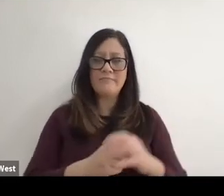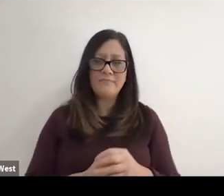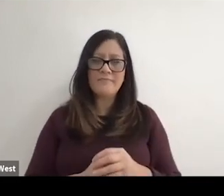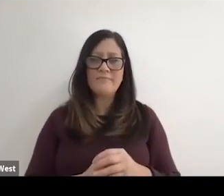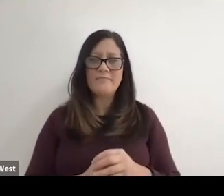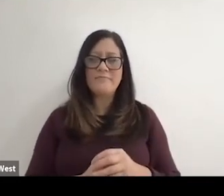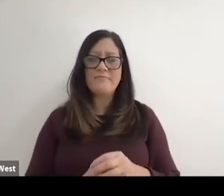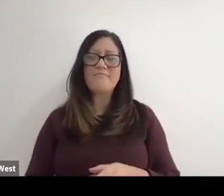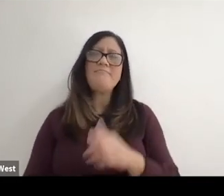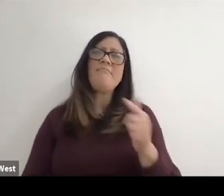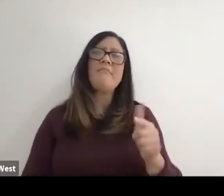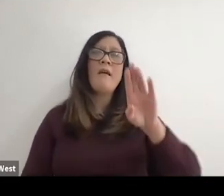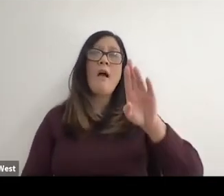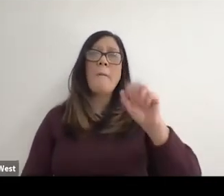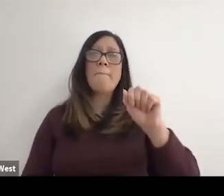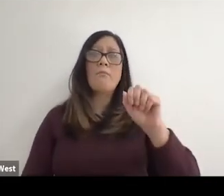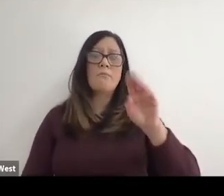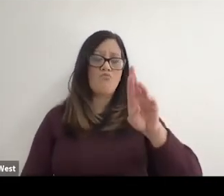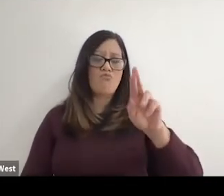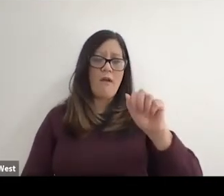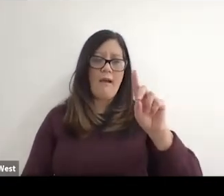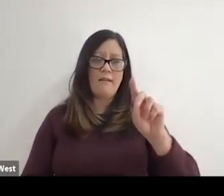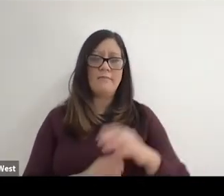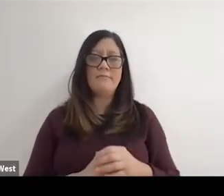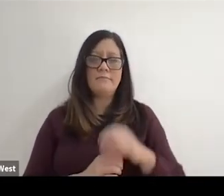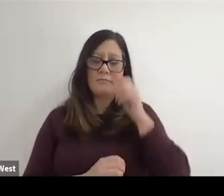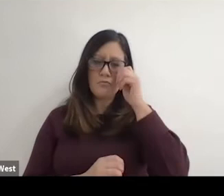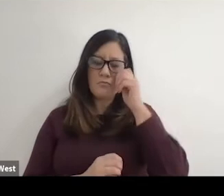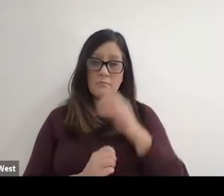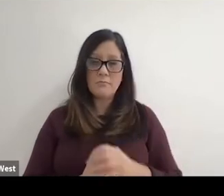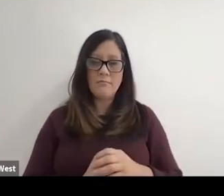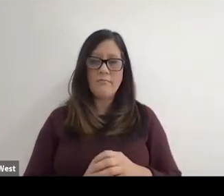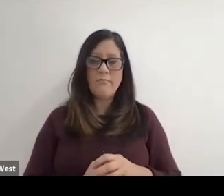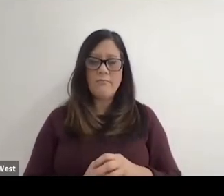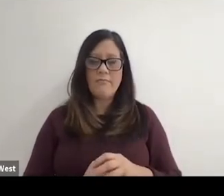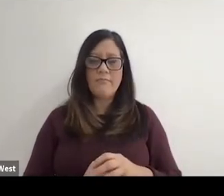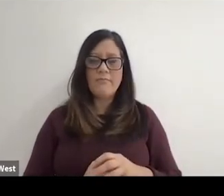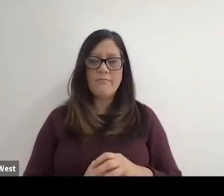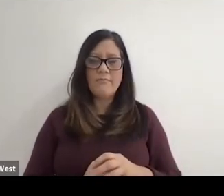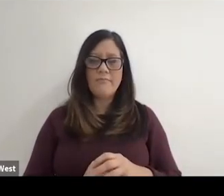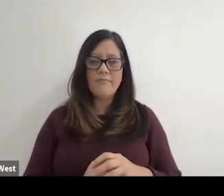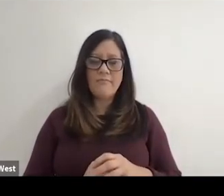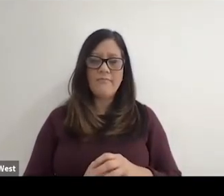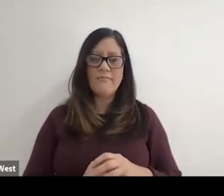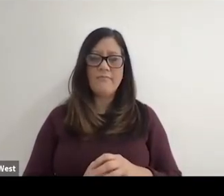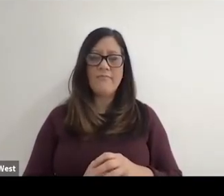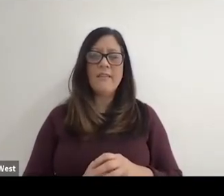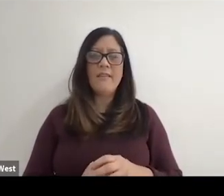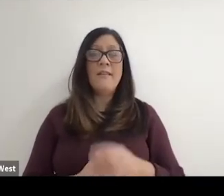I think one of the highest profile pics and I think all of which what